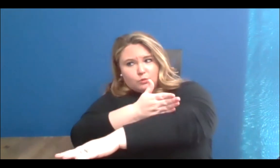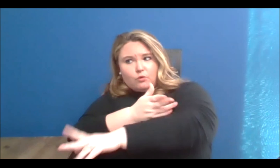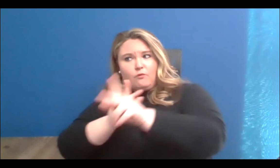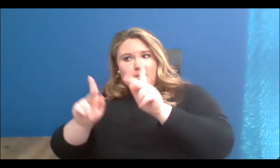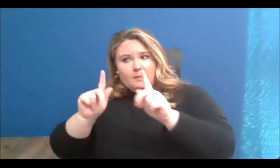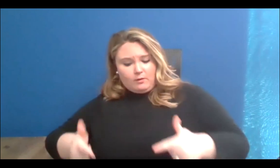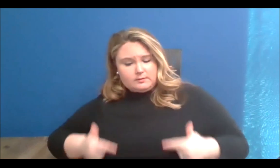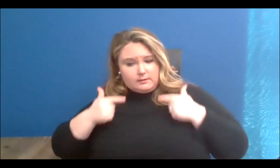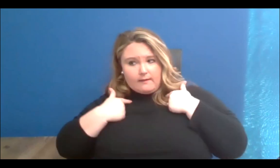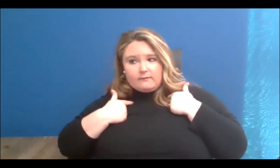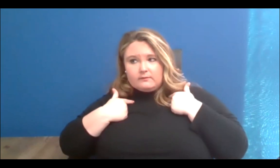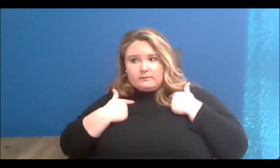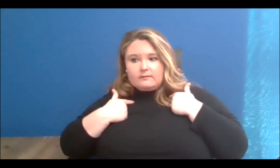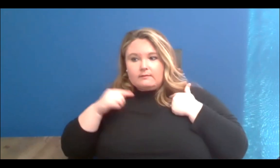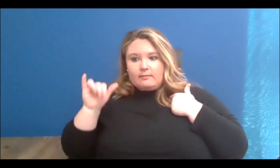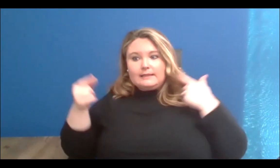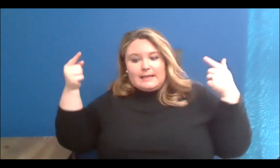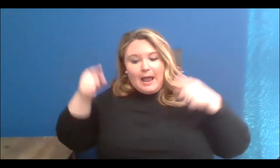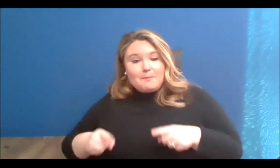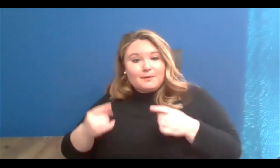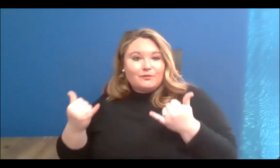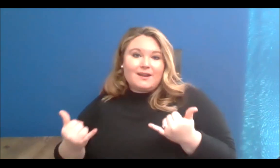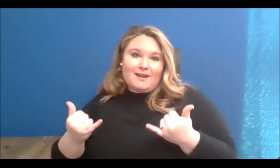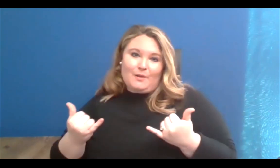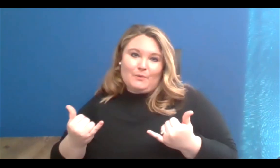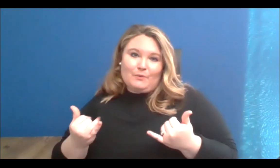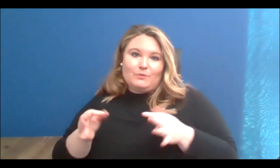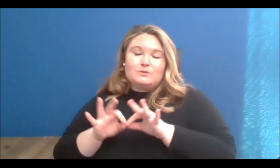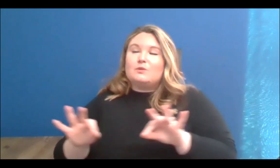happening before our eyes and it's so important to support them in any way